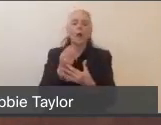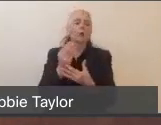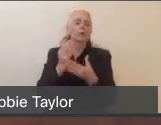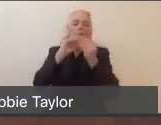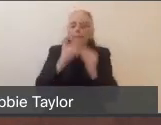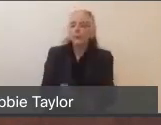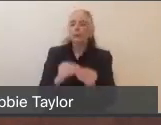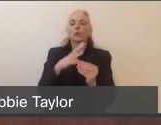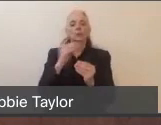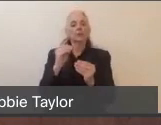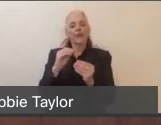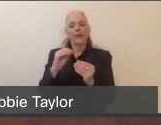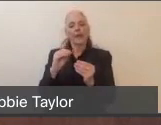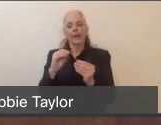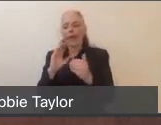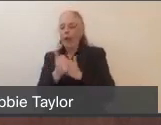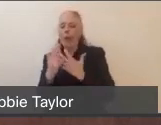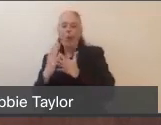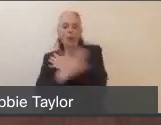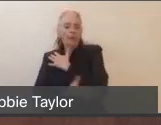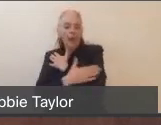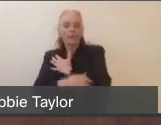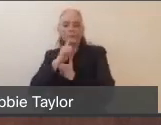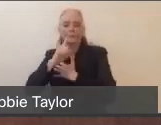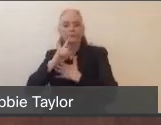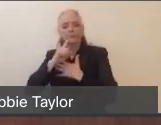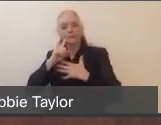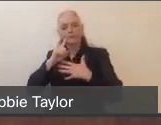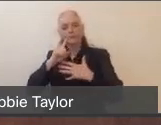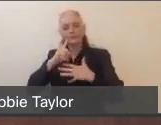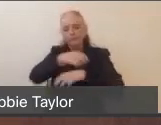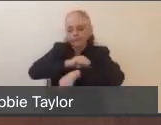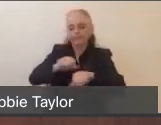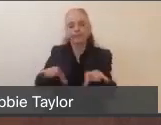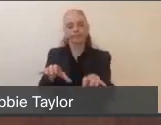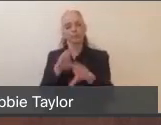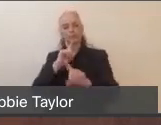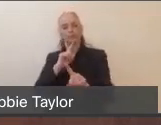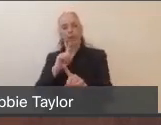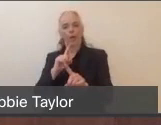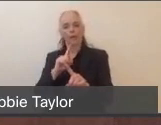about actions the County is taking to respond to COVID-19. You can get those by going to our website